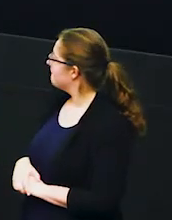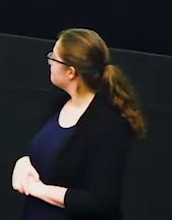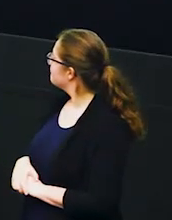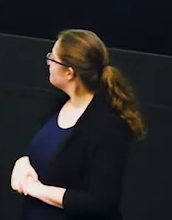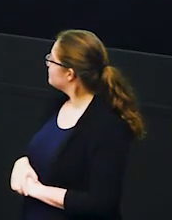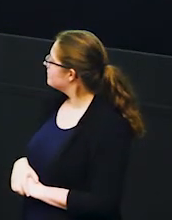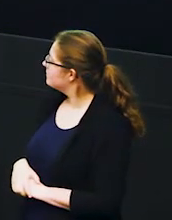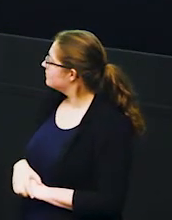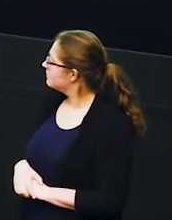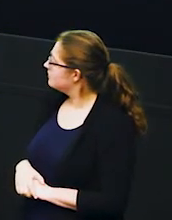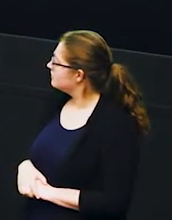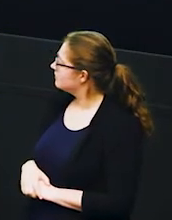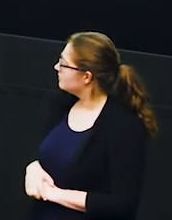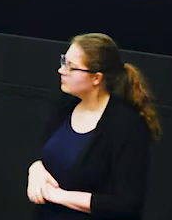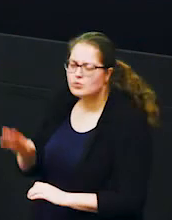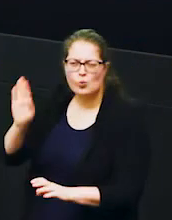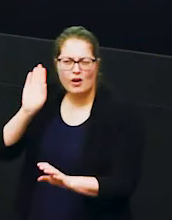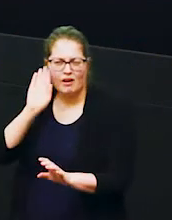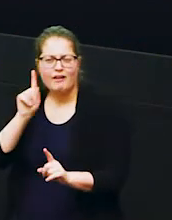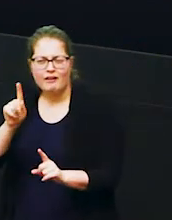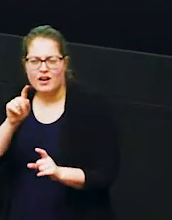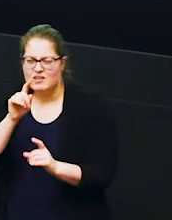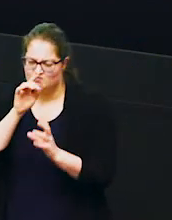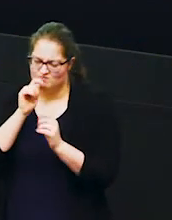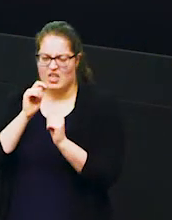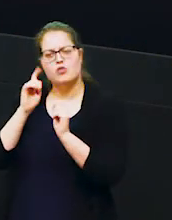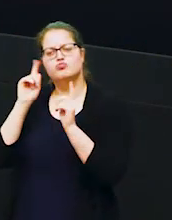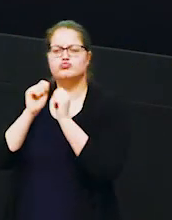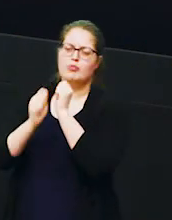okay so you will have you will have heard the trumpeting of those elephants that's a